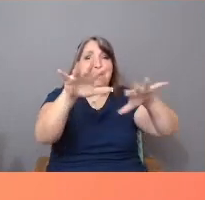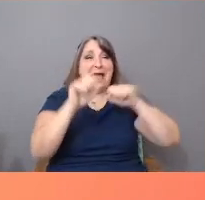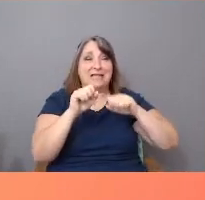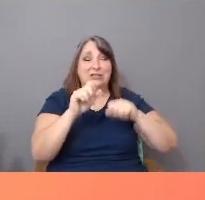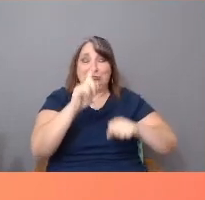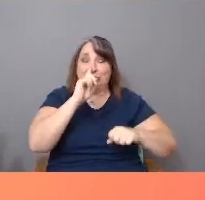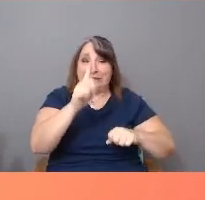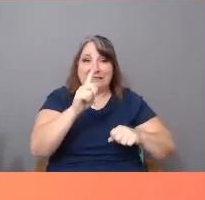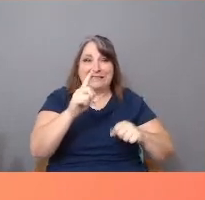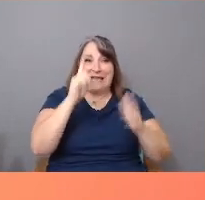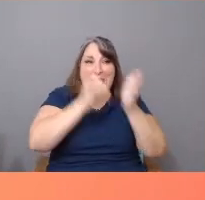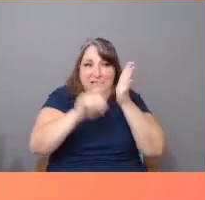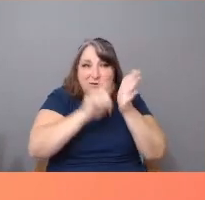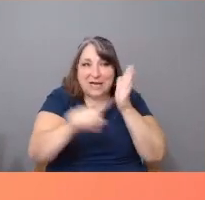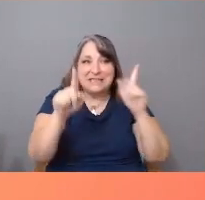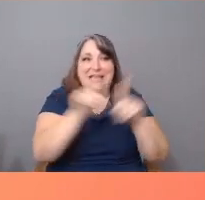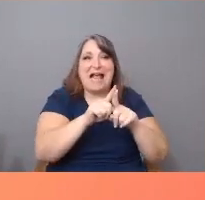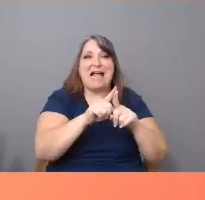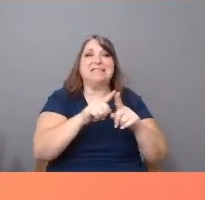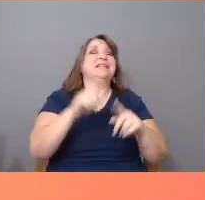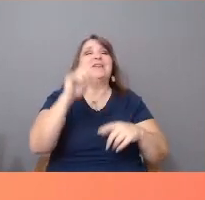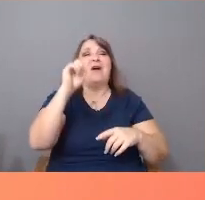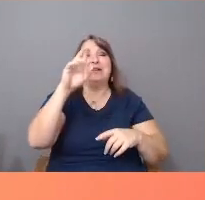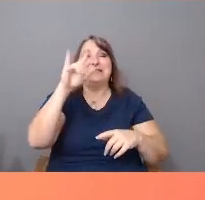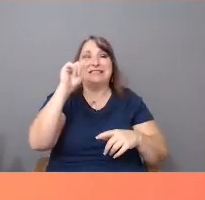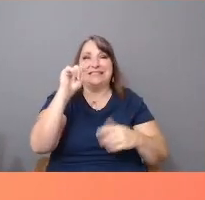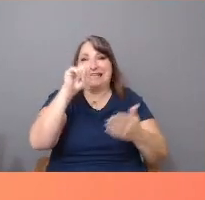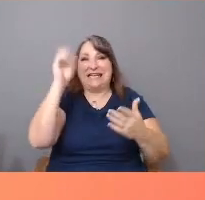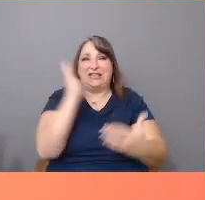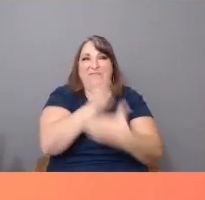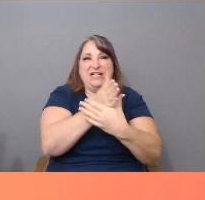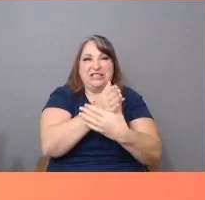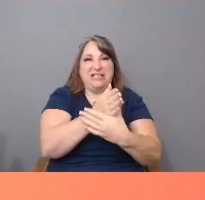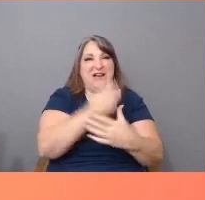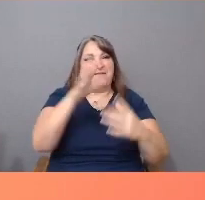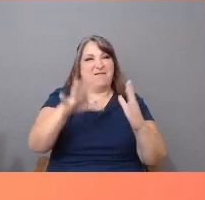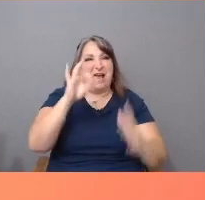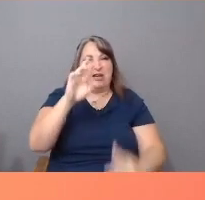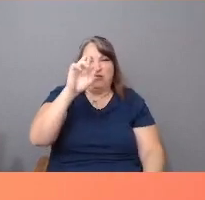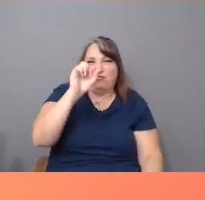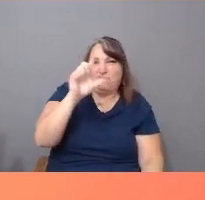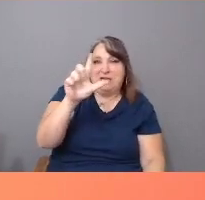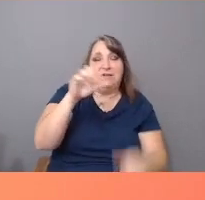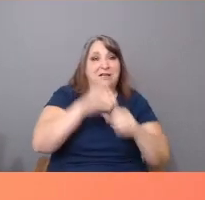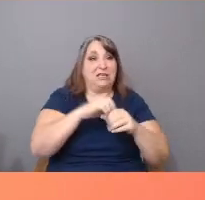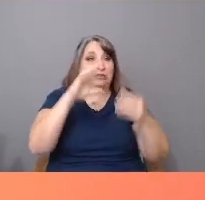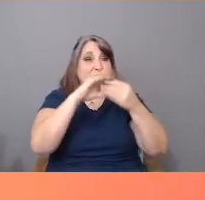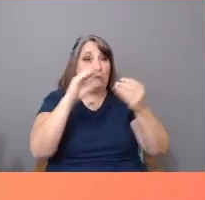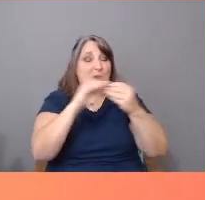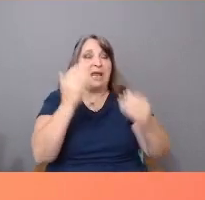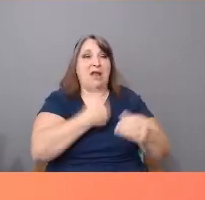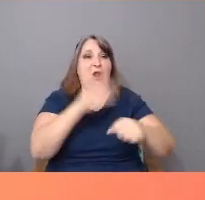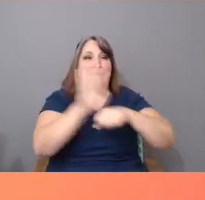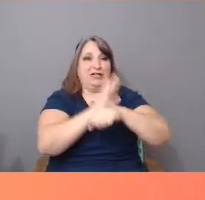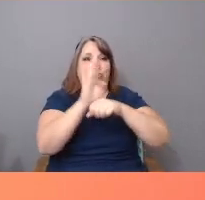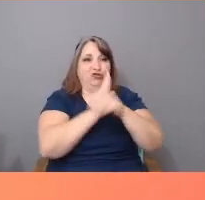as an artistic intervention in getting to the real in story and in our industry.